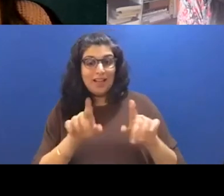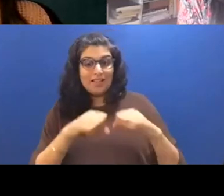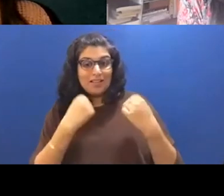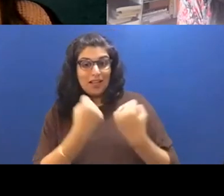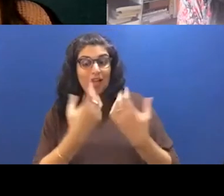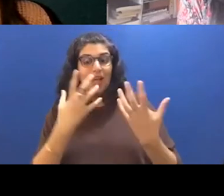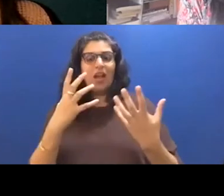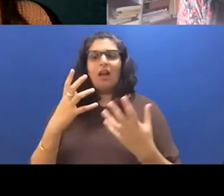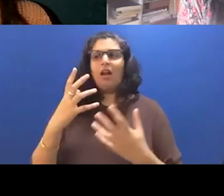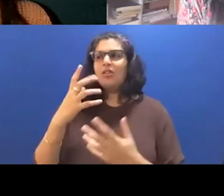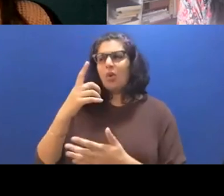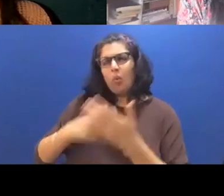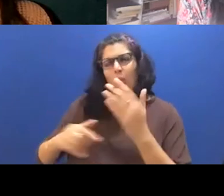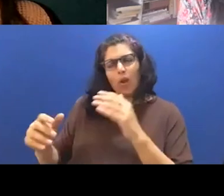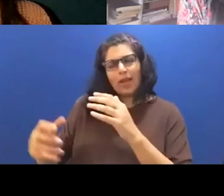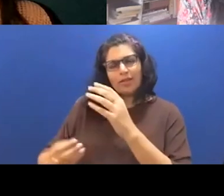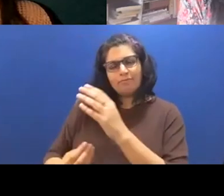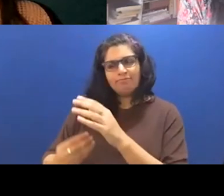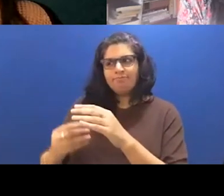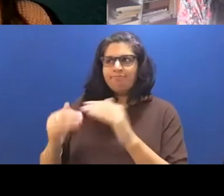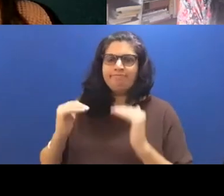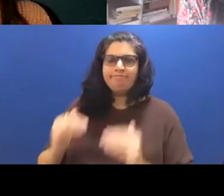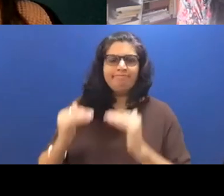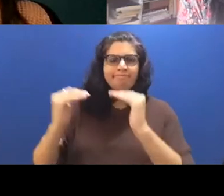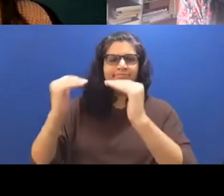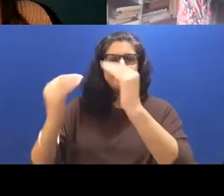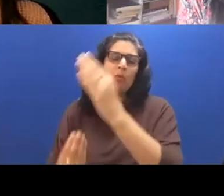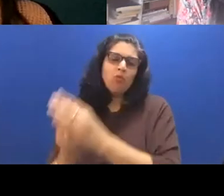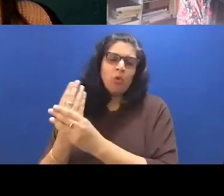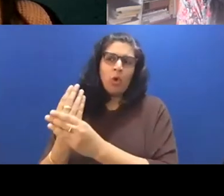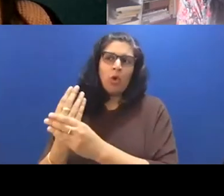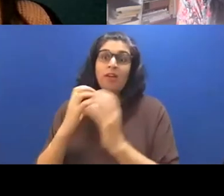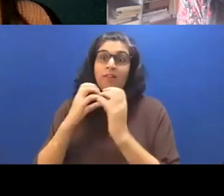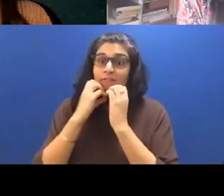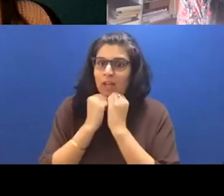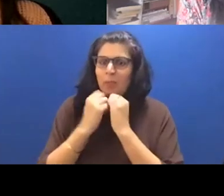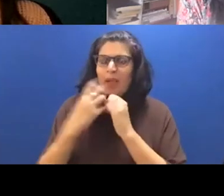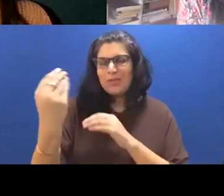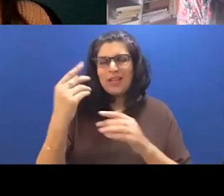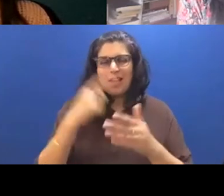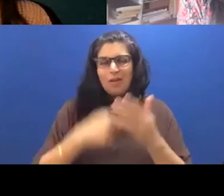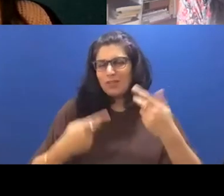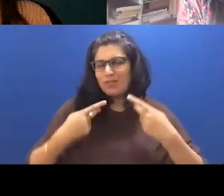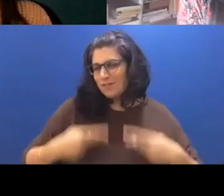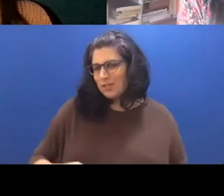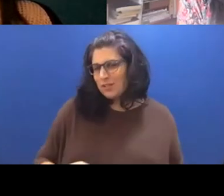are valuable outside of maybe what's most visible? So I guess that's why I like having